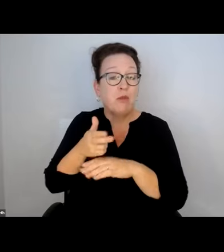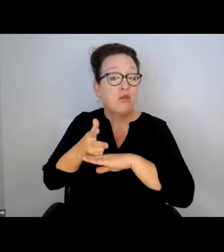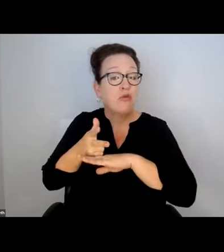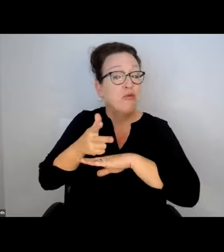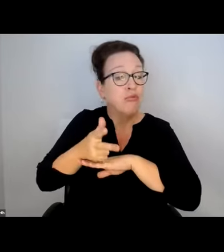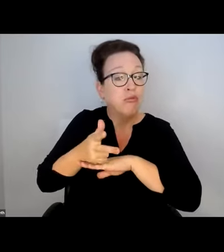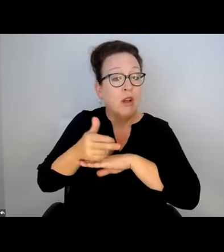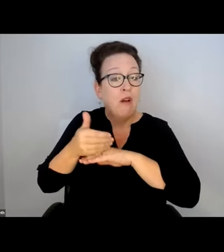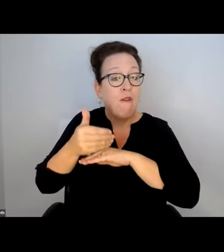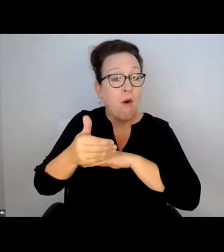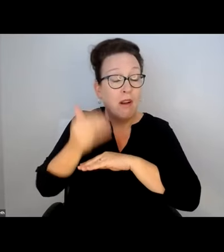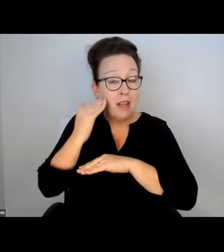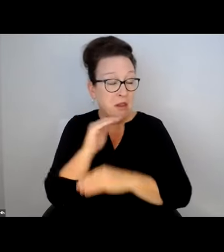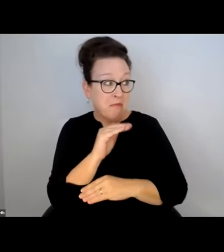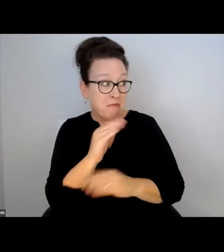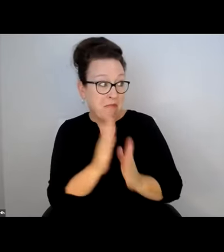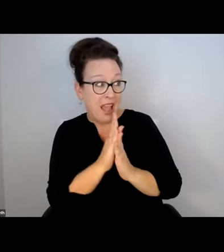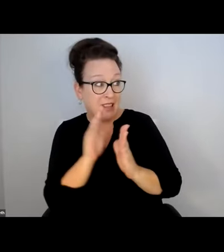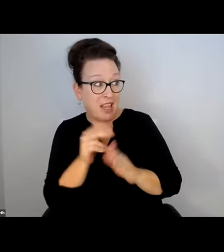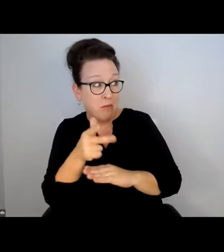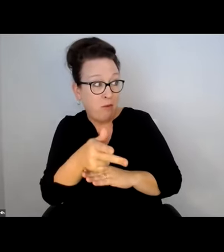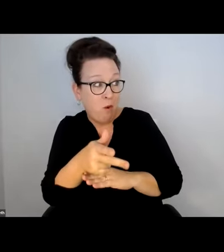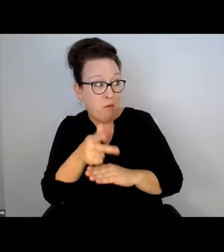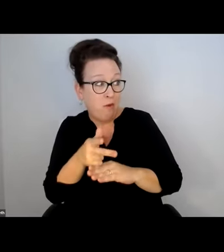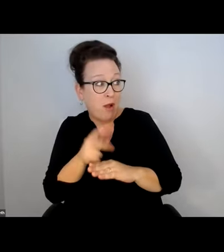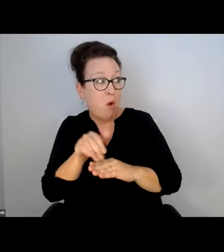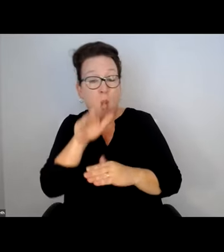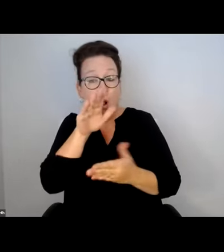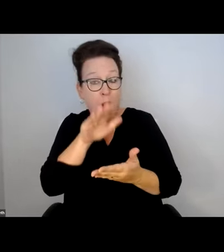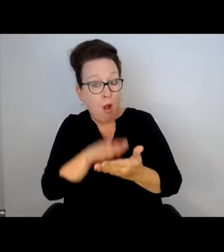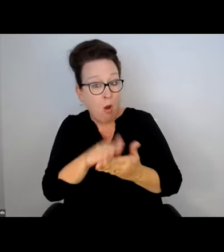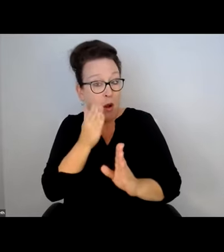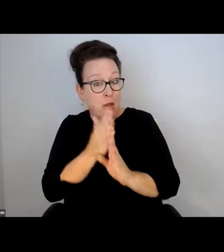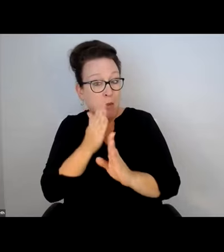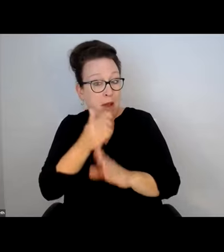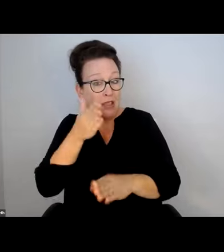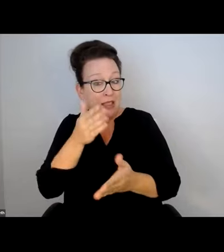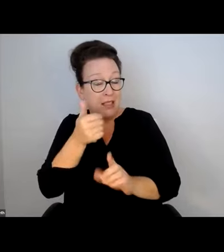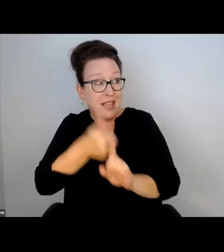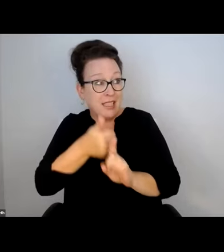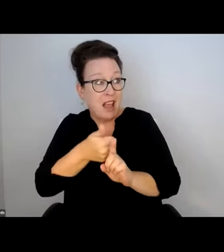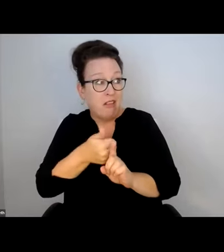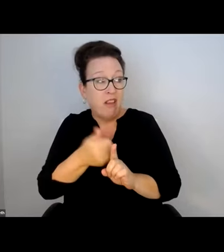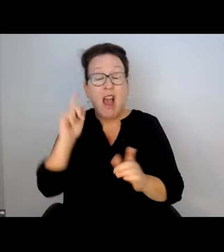THEY OFTEN WILL LET YOU OFF INTO A SNOWBANK AND REFUSE TO MOVE FORWARD. IF YOU ASK THEM TO MOVE FORWARD OR BACK OR TO LOWER THE